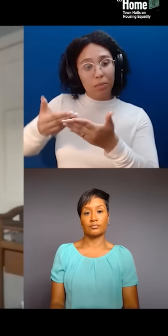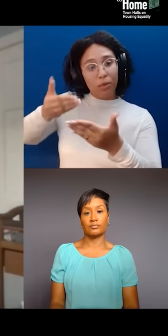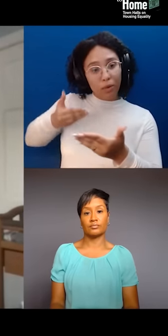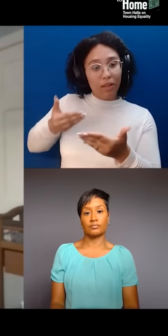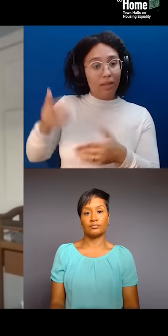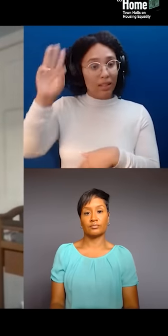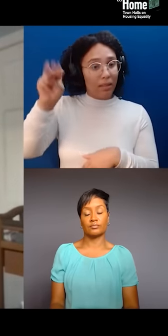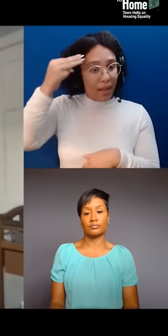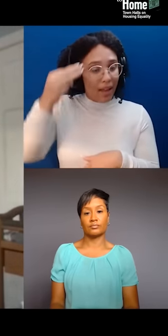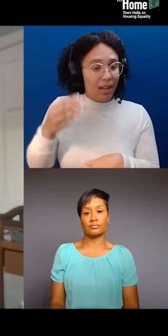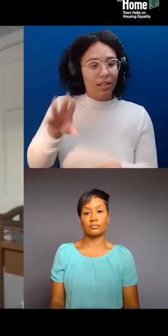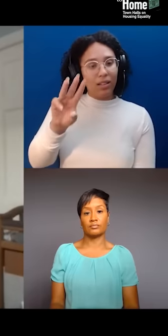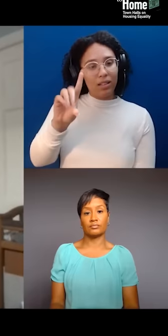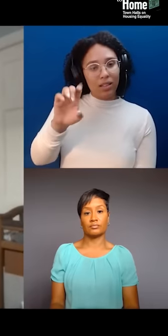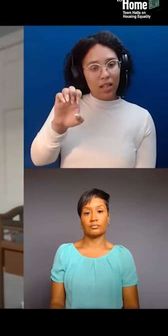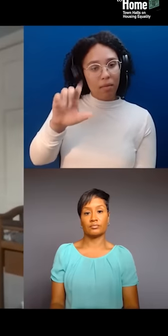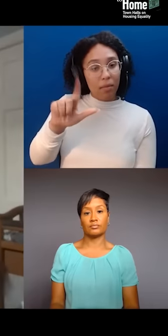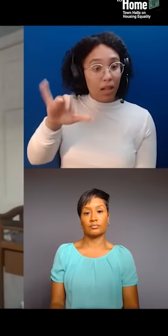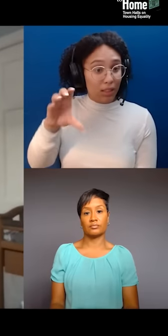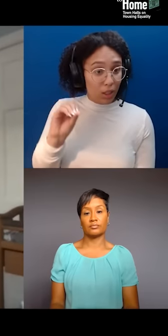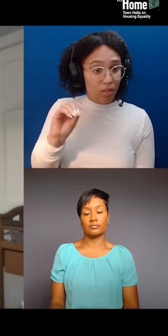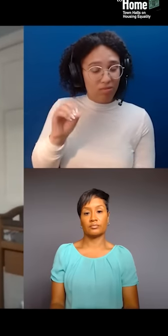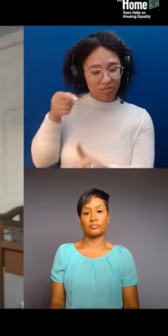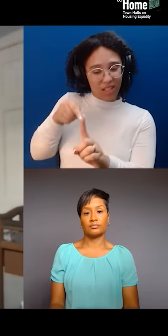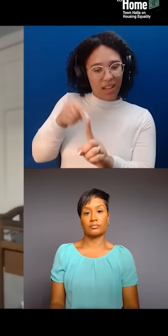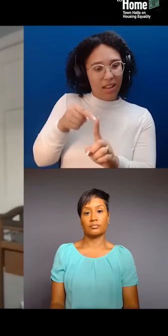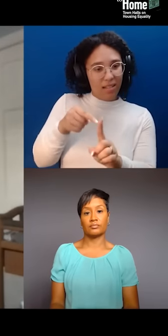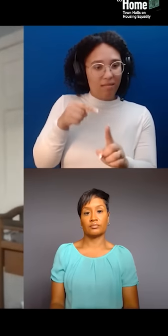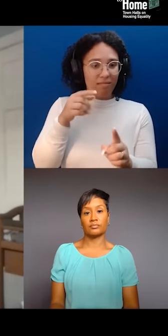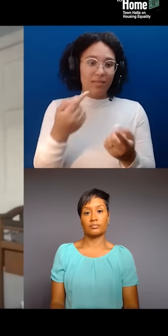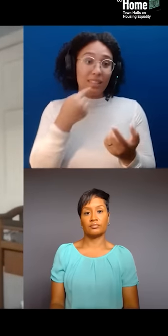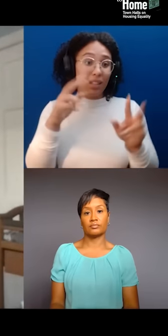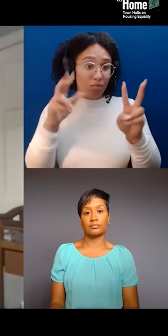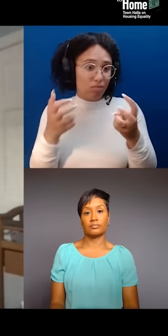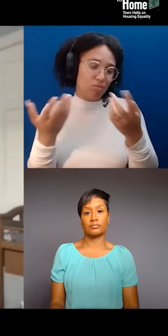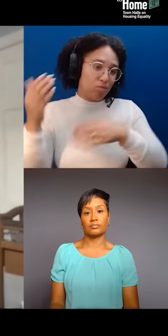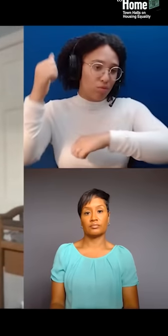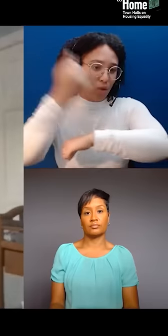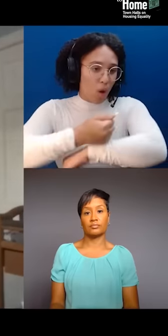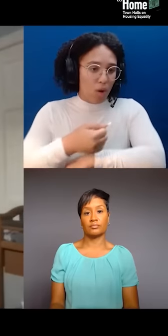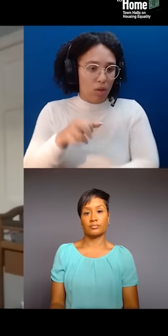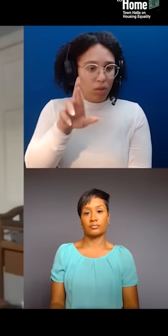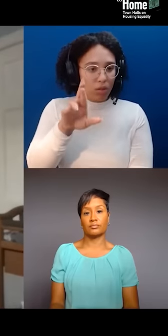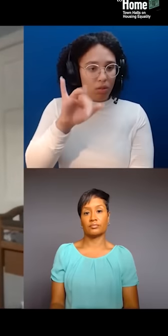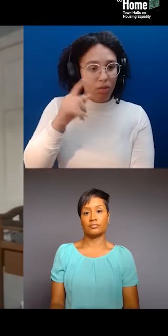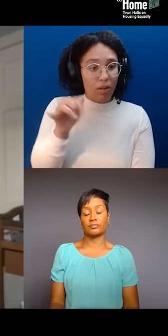in the guise of, you know... Under the guise of closing Rikers, right, we know one of the worst jails in the country,